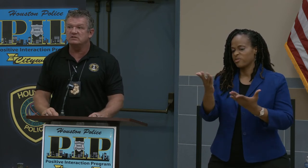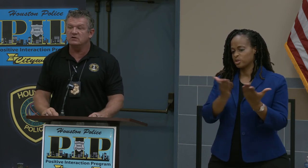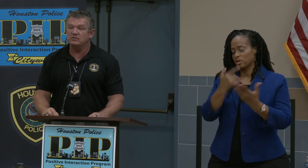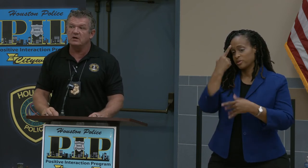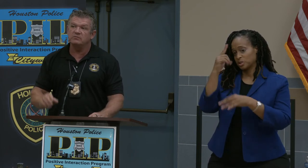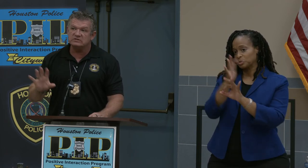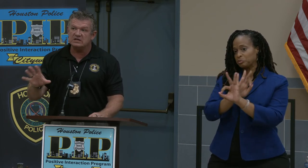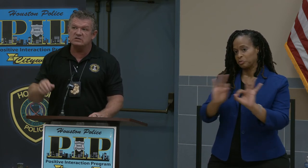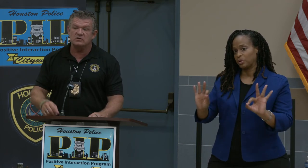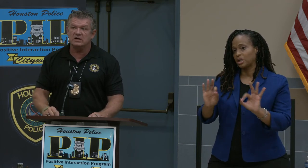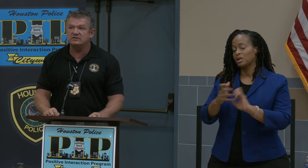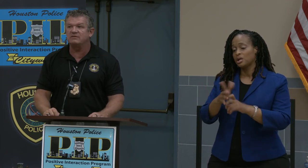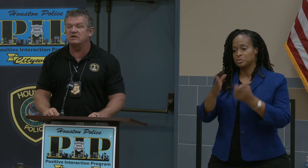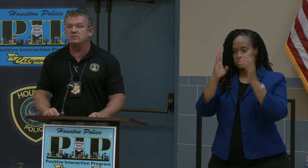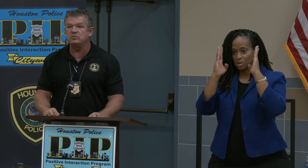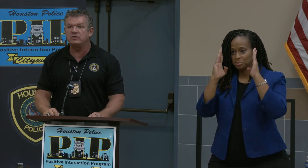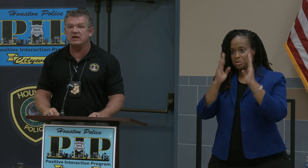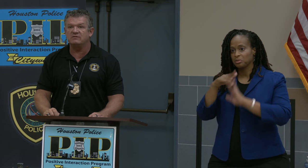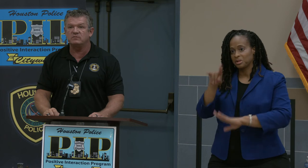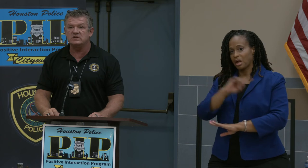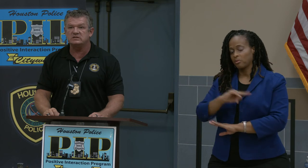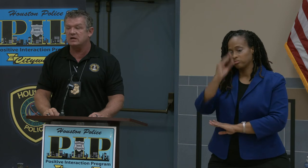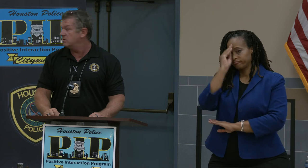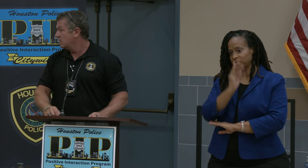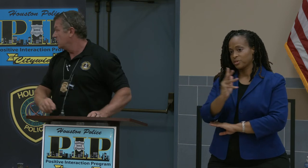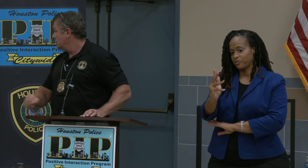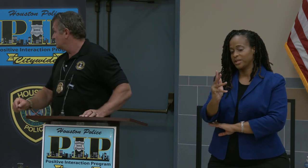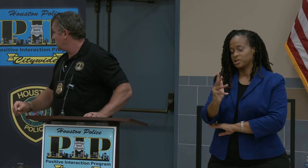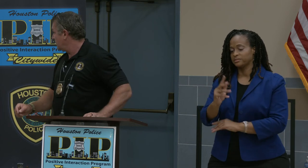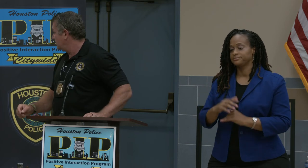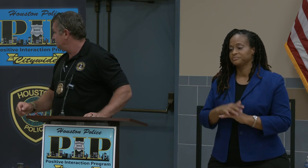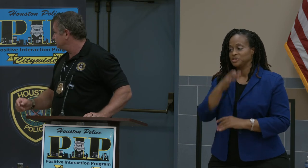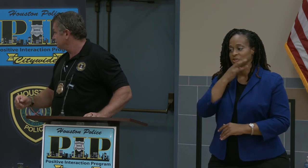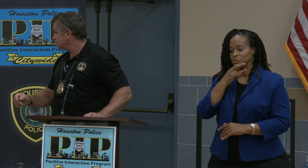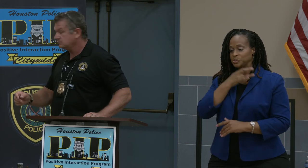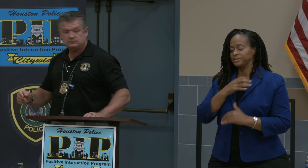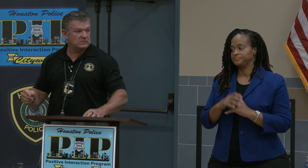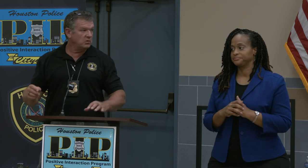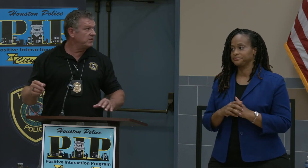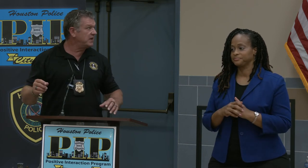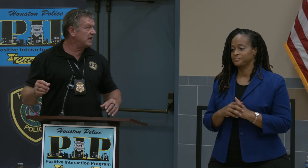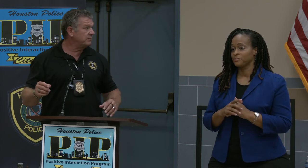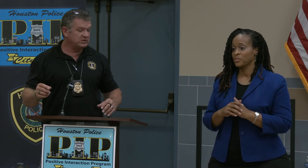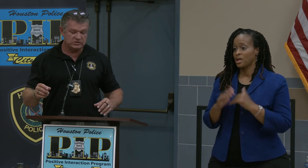So stay tuned. I'll definitely be putting that information out. So with that I'm going to show